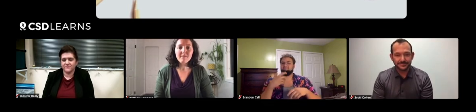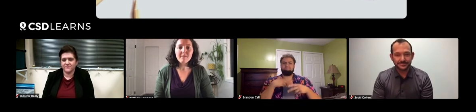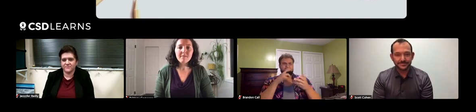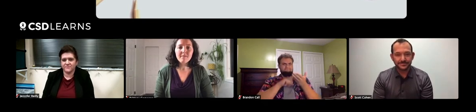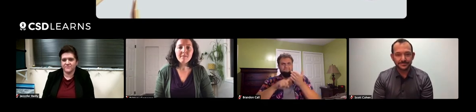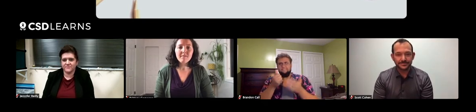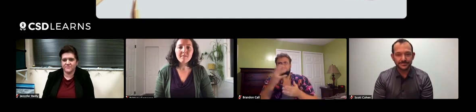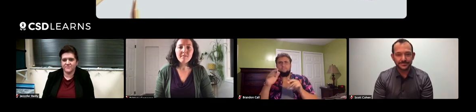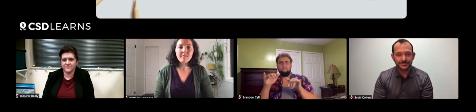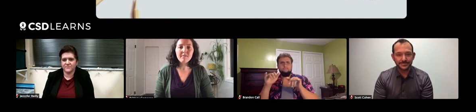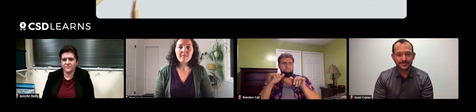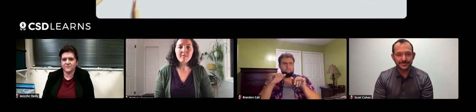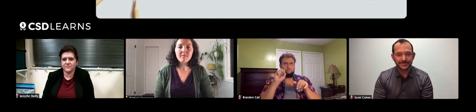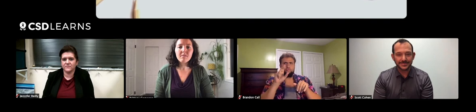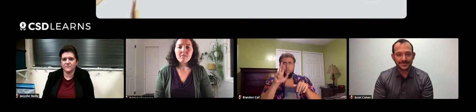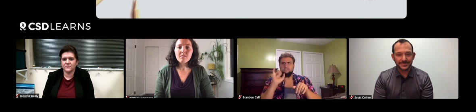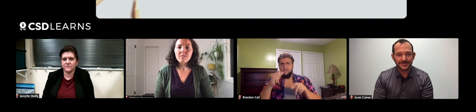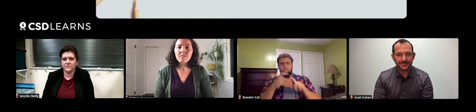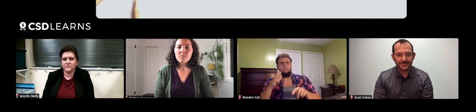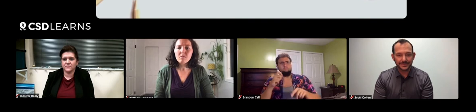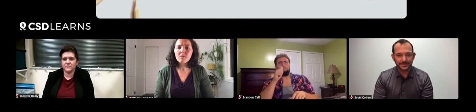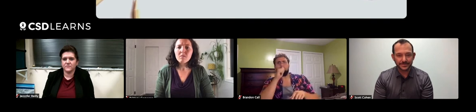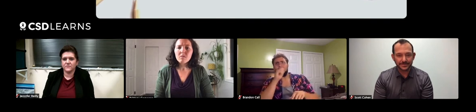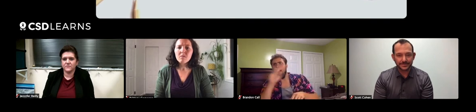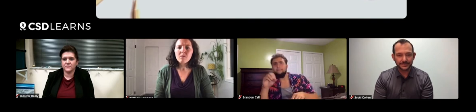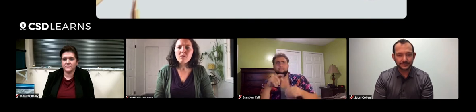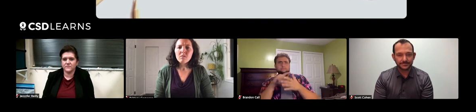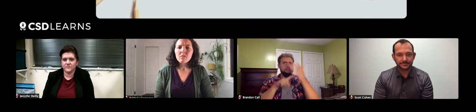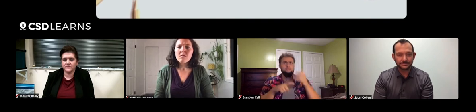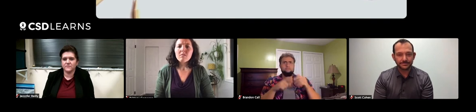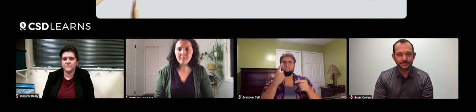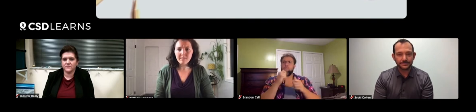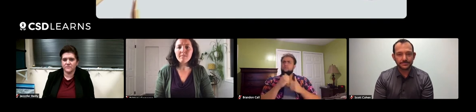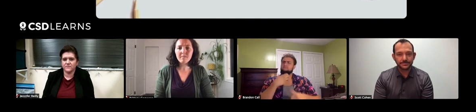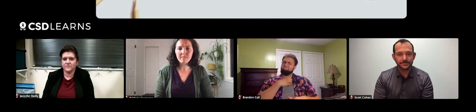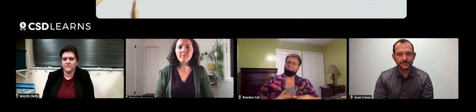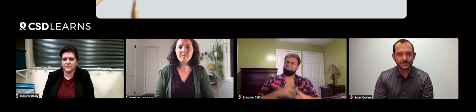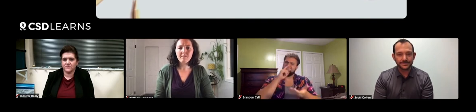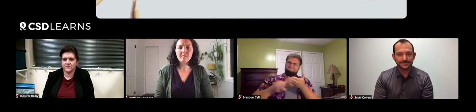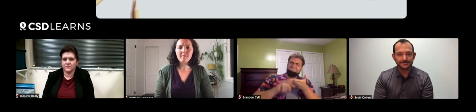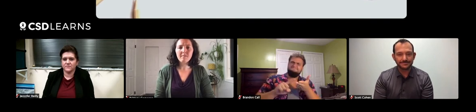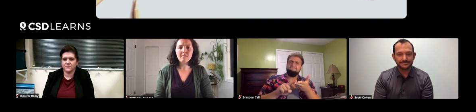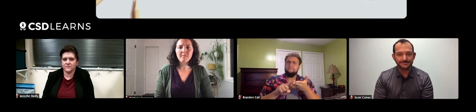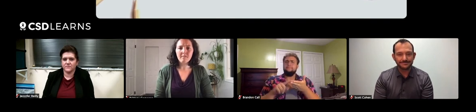I look at other stories from private companies, I look to those who also have a passion for research,